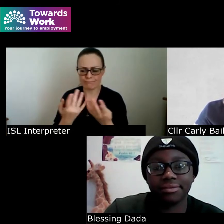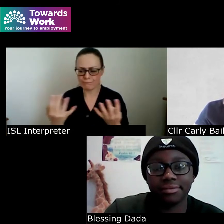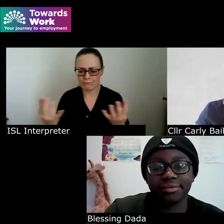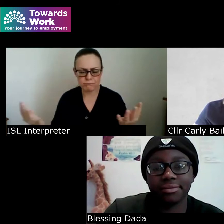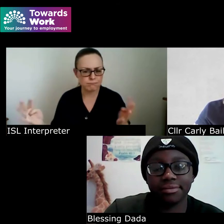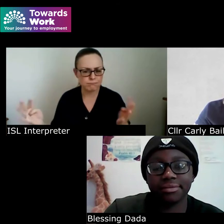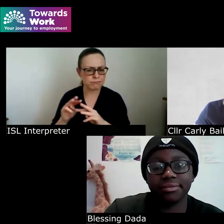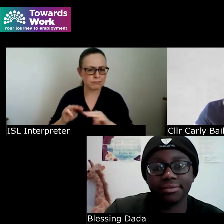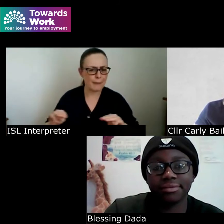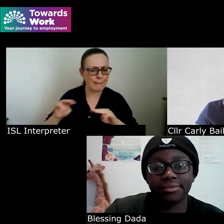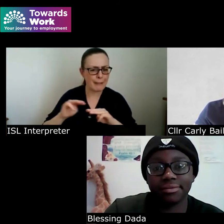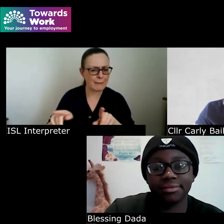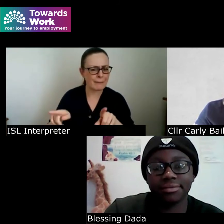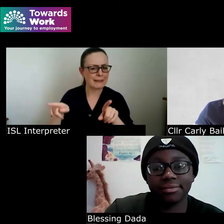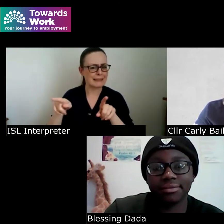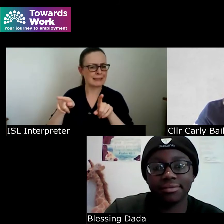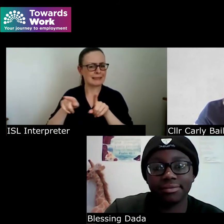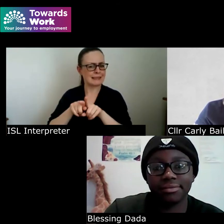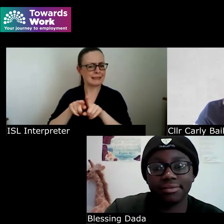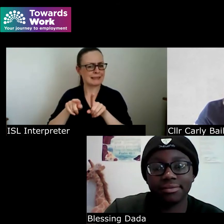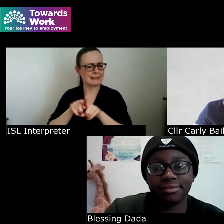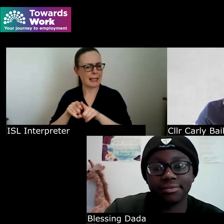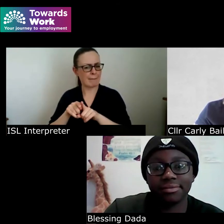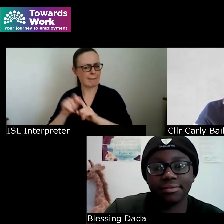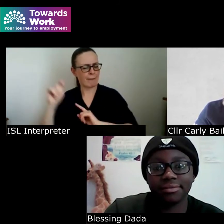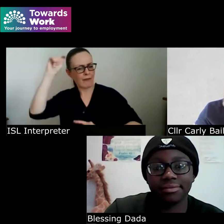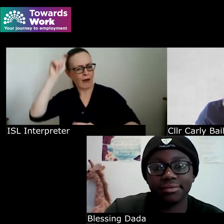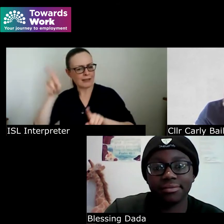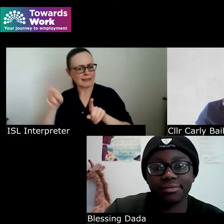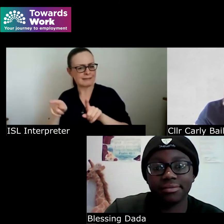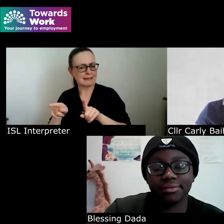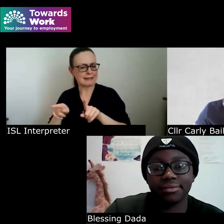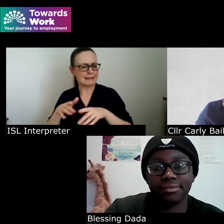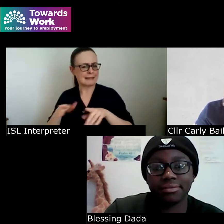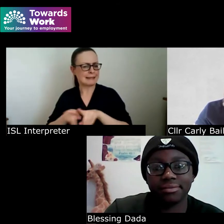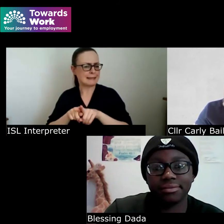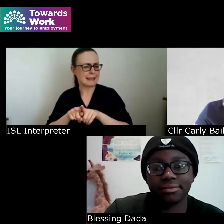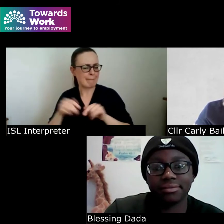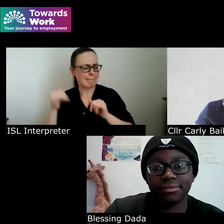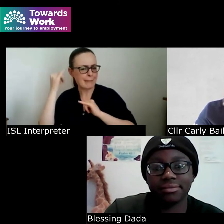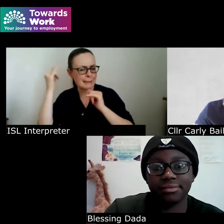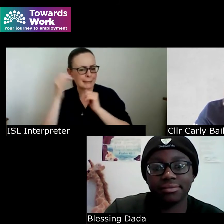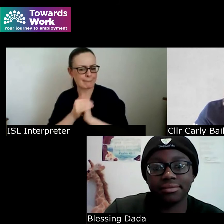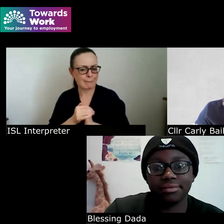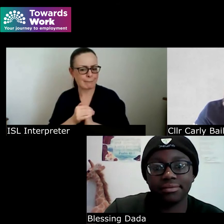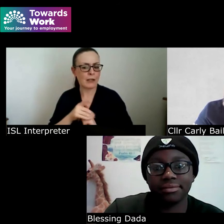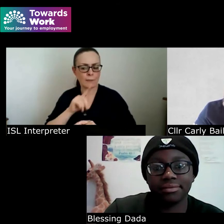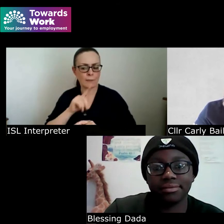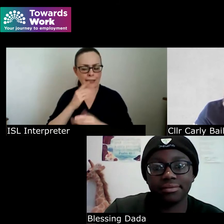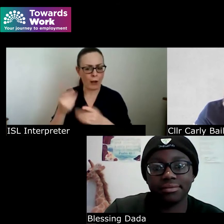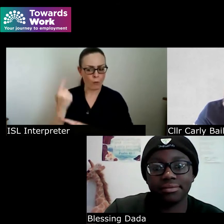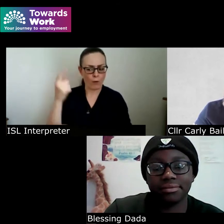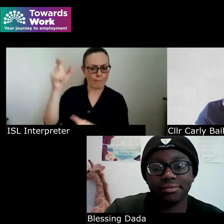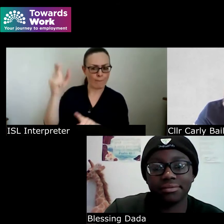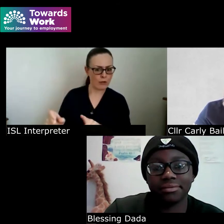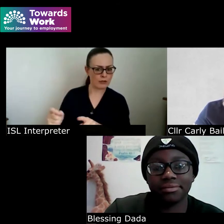one of them is now her mentor that that mentor you know kind of said talk talked